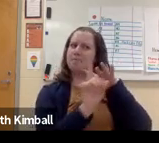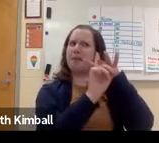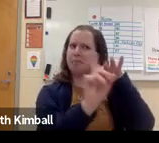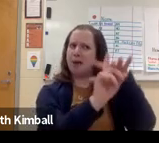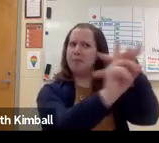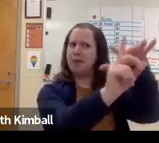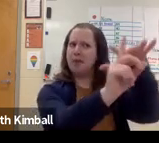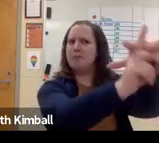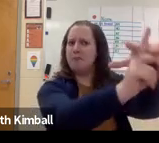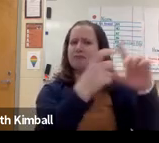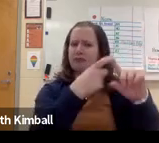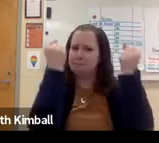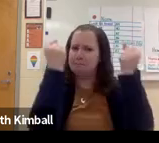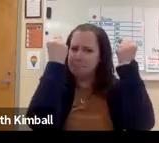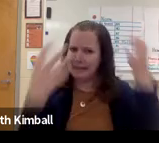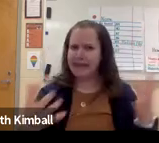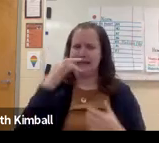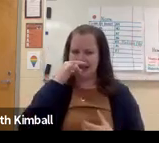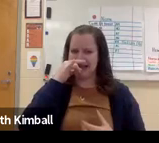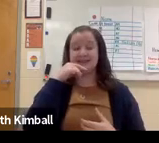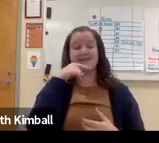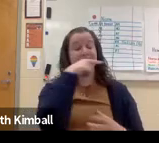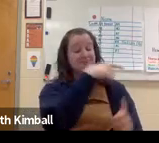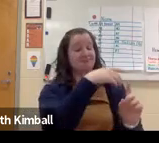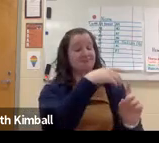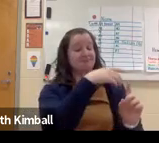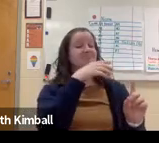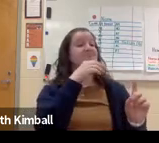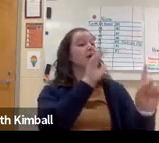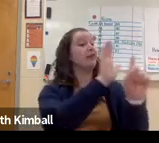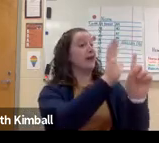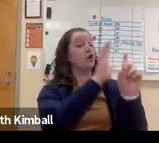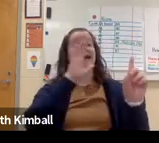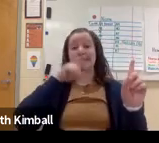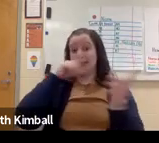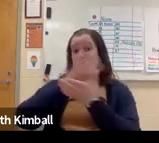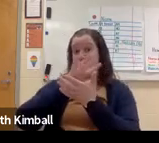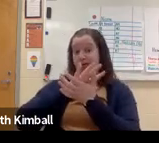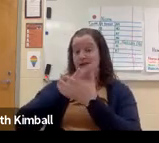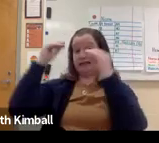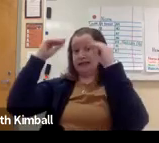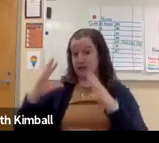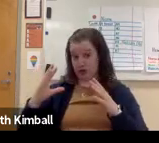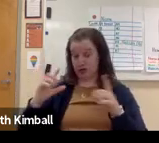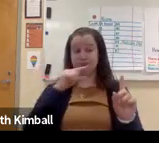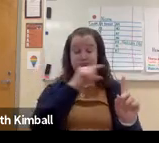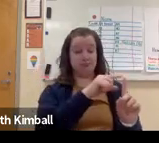Funny story that I have seen from a lot of students.